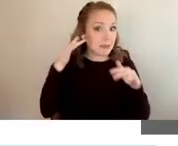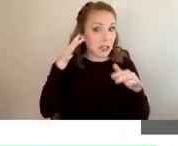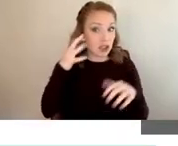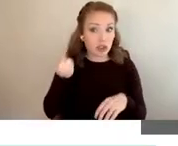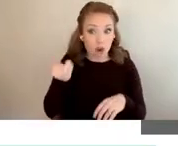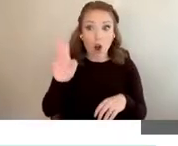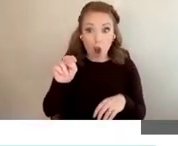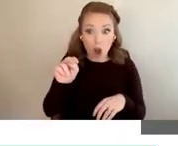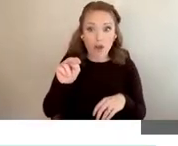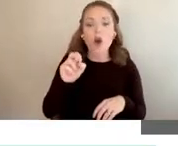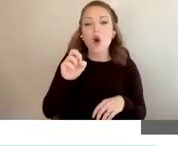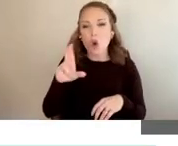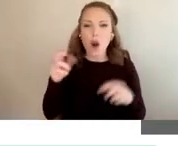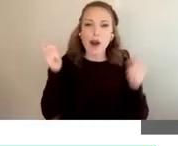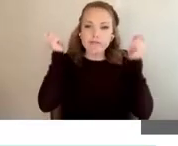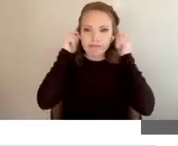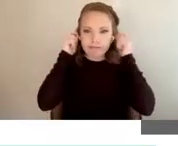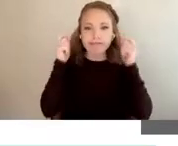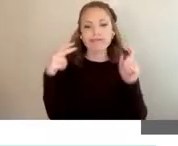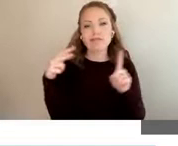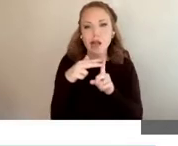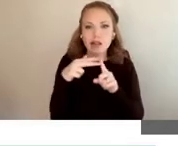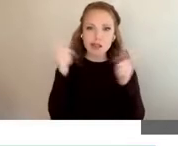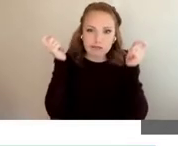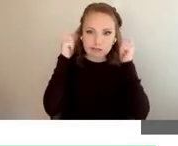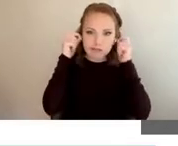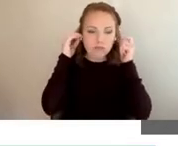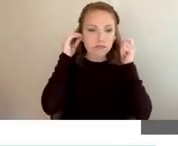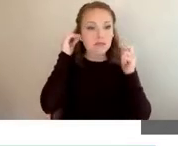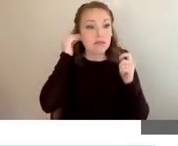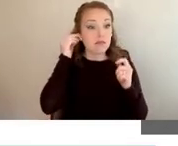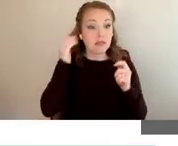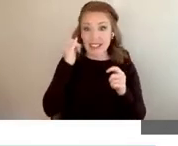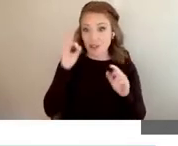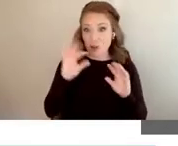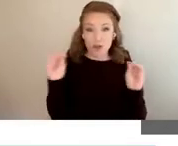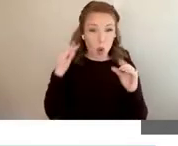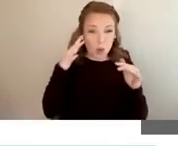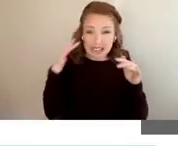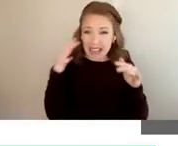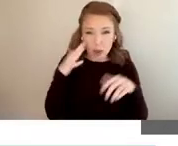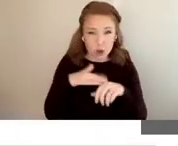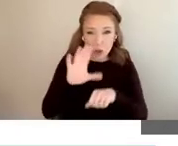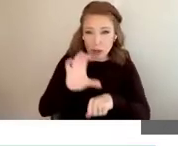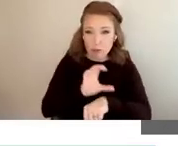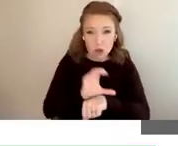headphones are plugged in. If you do not have sound capabilities on your computer or prefer to Listen by phone,